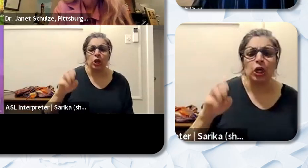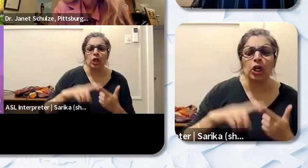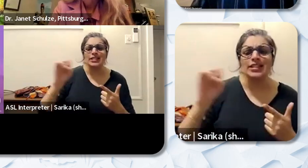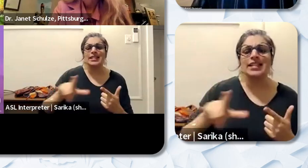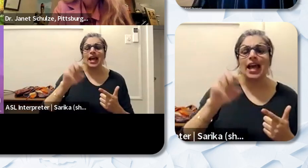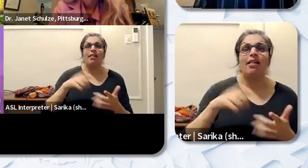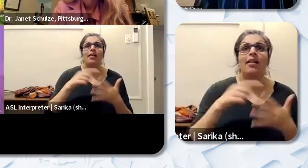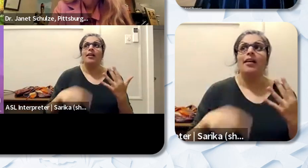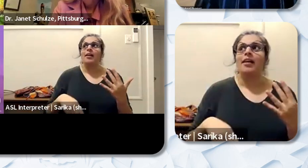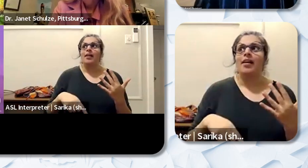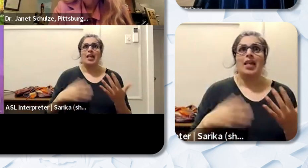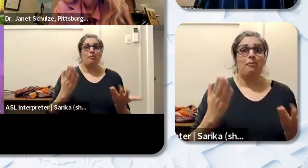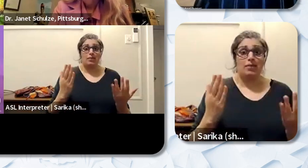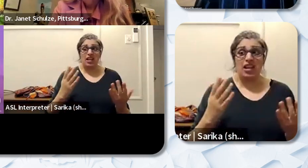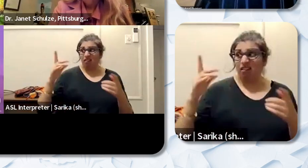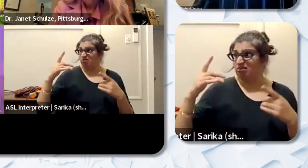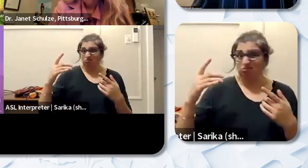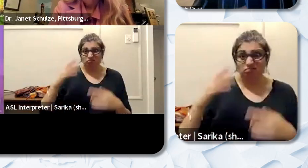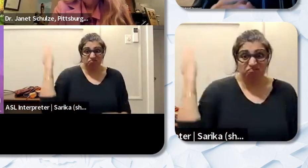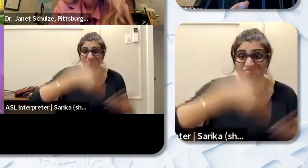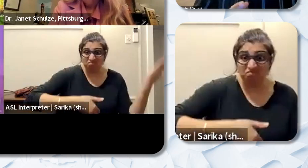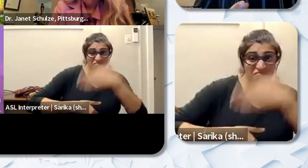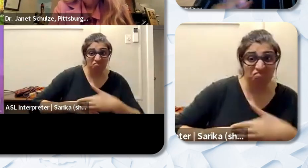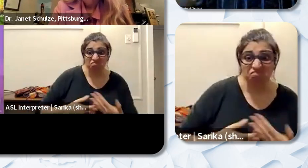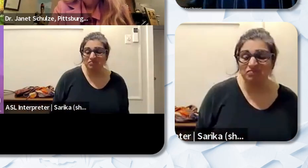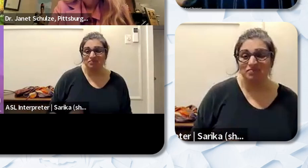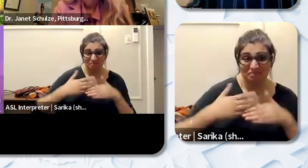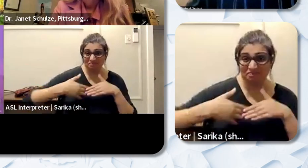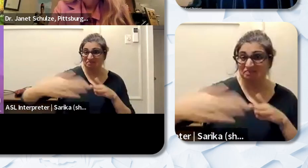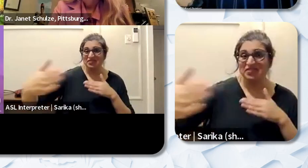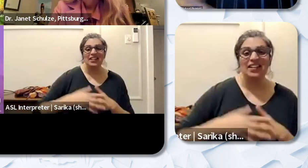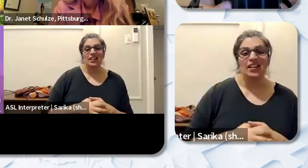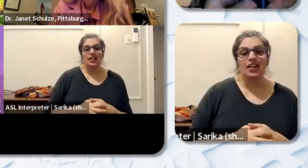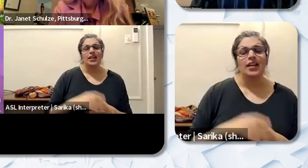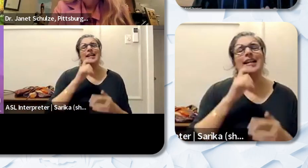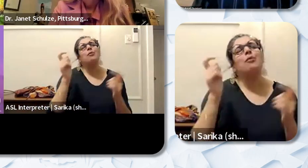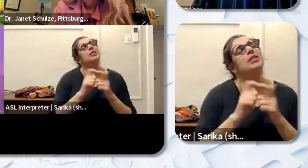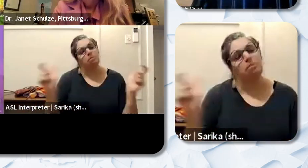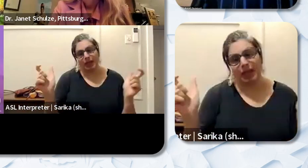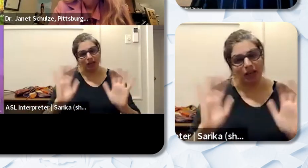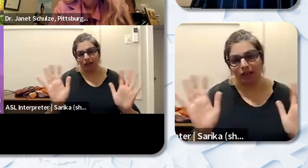of you know otherwise. So not something that's been huge but it was a moment that I thought was